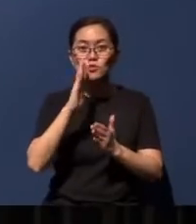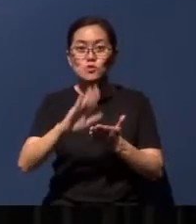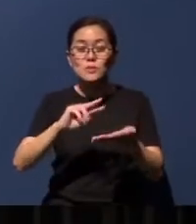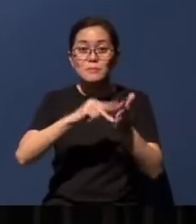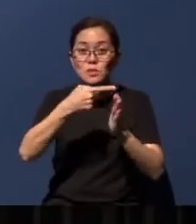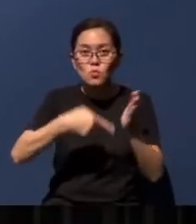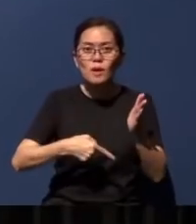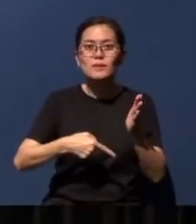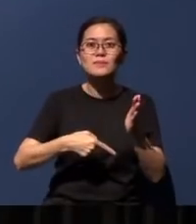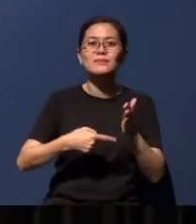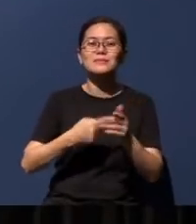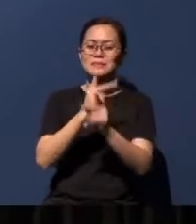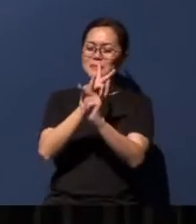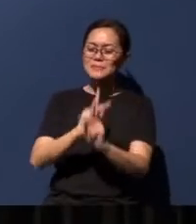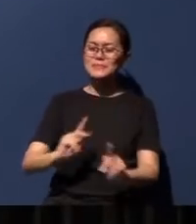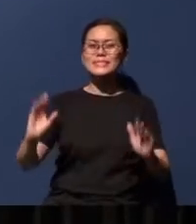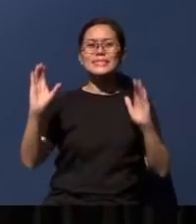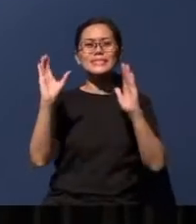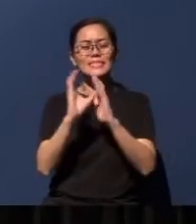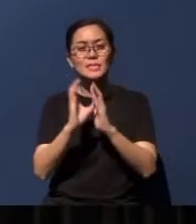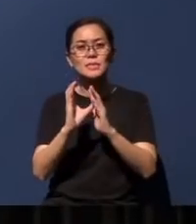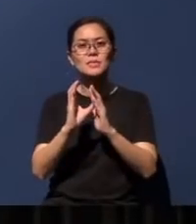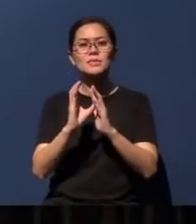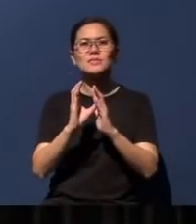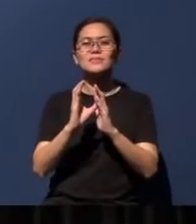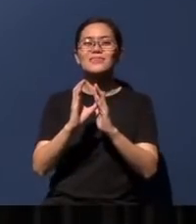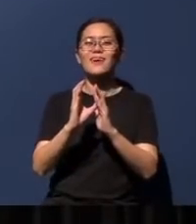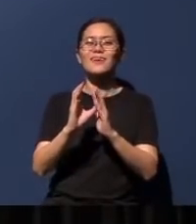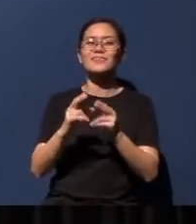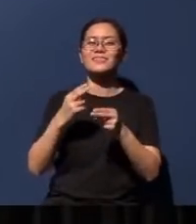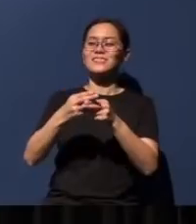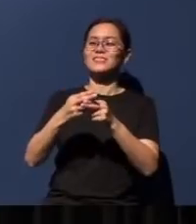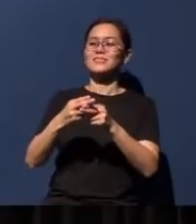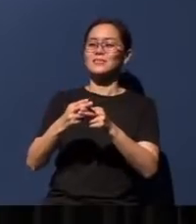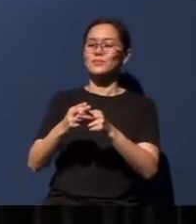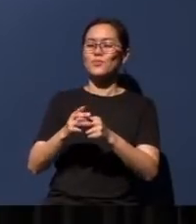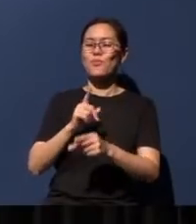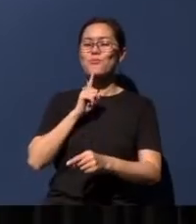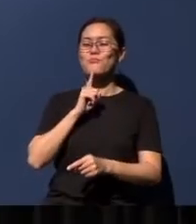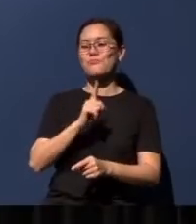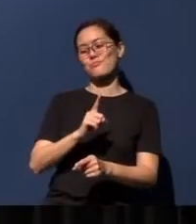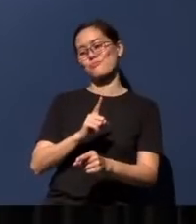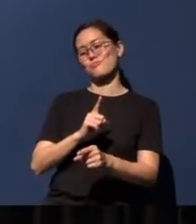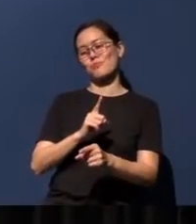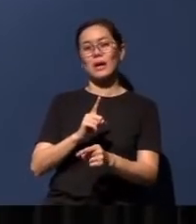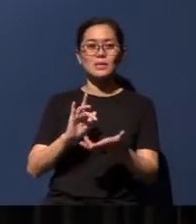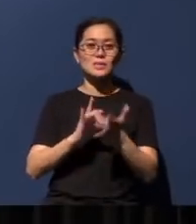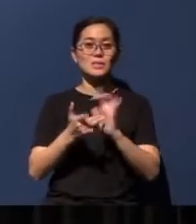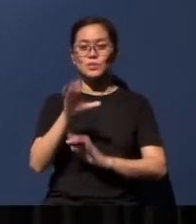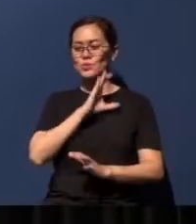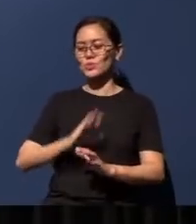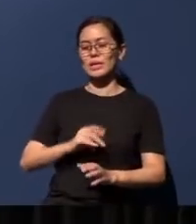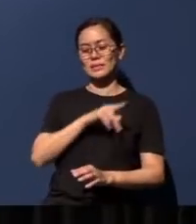of Peace will finally live up to its name when Jesus Christ, the Prince of Peace, rules there